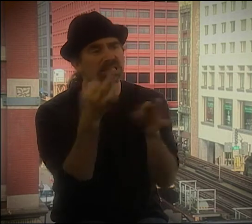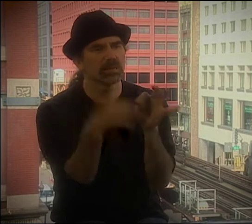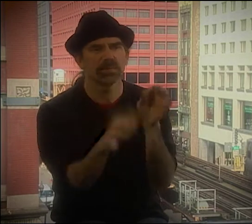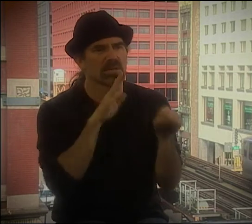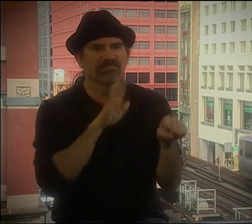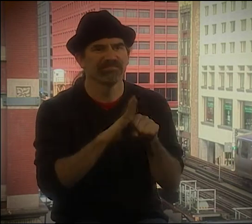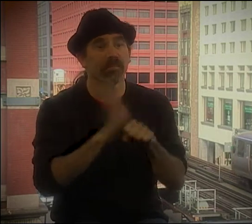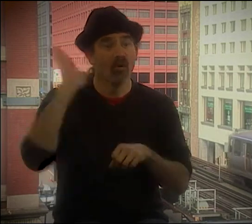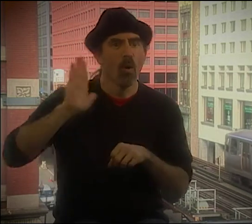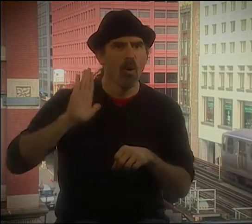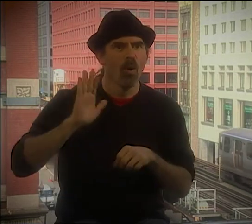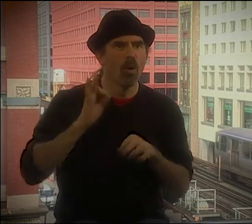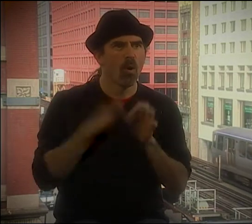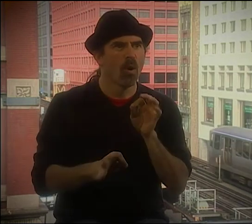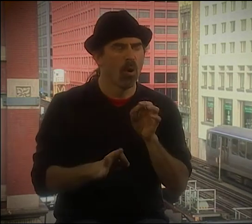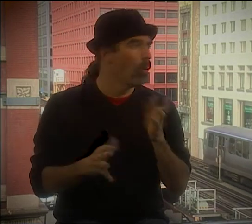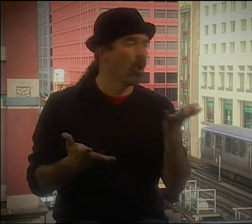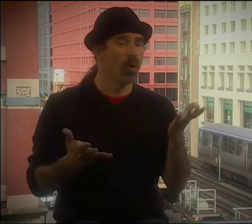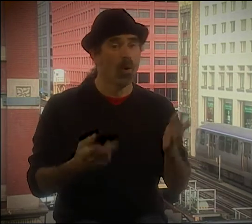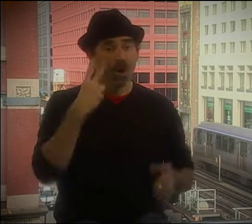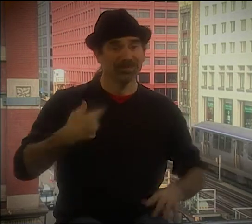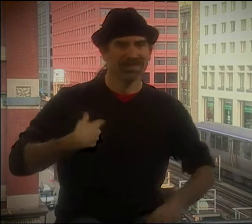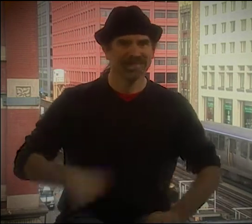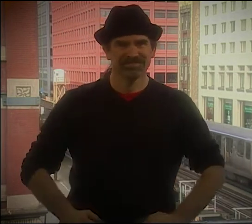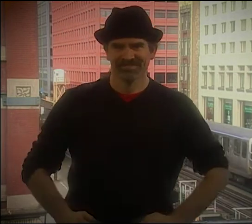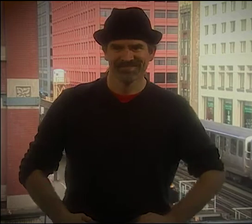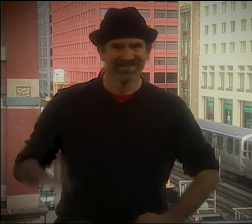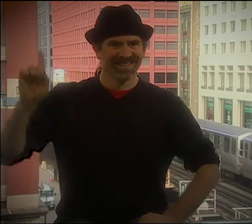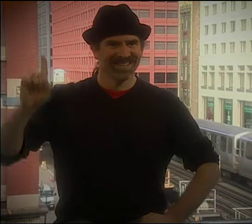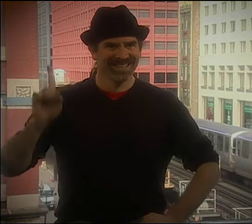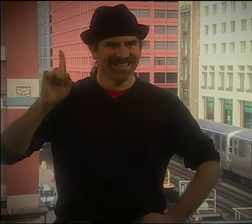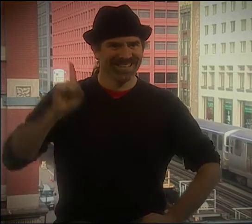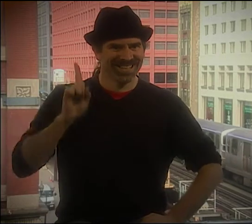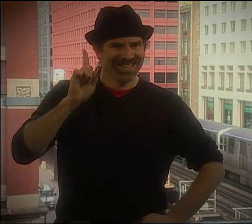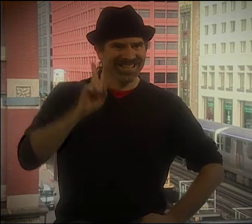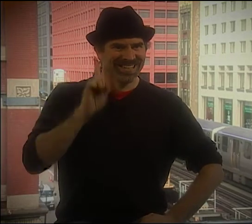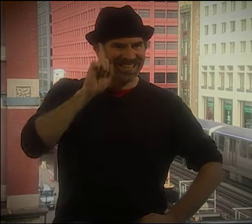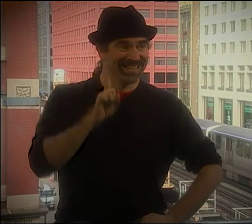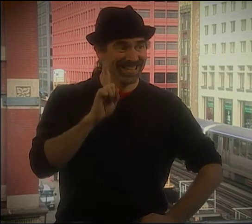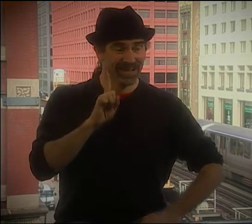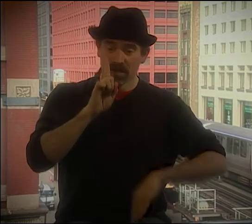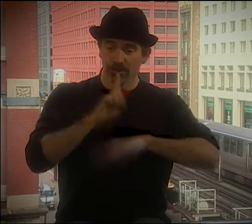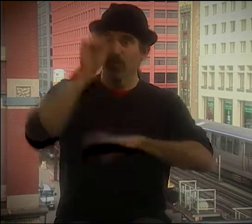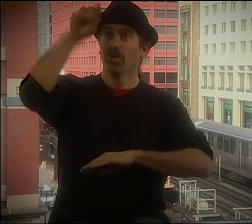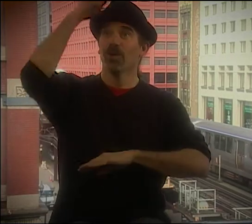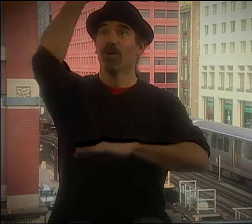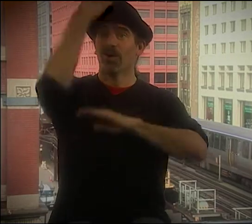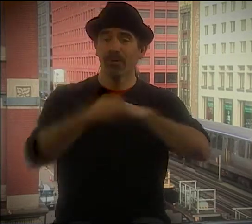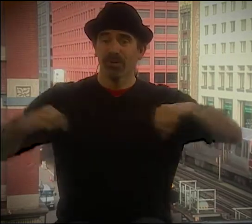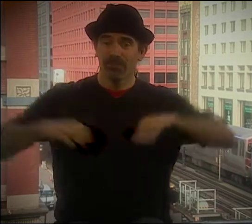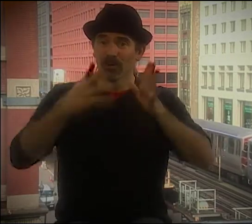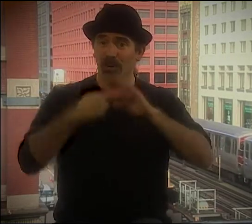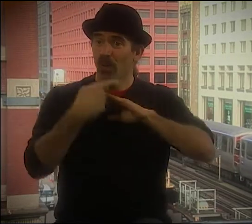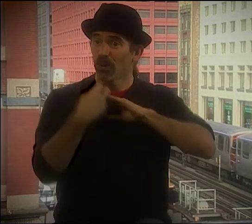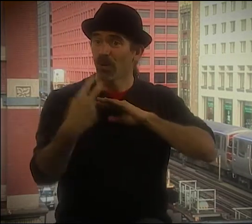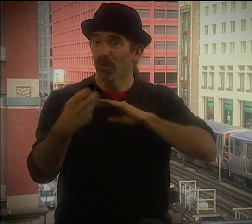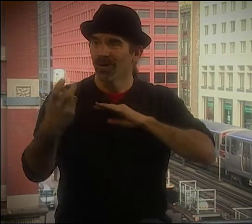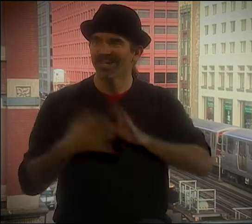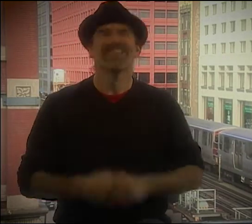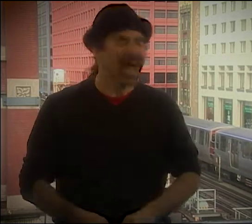IN ENGLISH. THEY'RE EXPECTING MORE. THEY'RE DEMANDING MORE COMPLEXITY. YOU KNOW, BEFORE THINGS WERE JUST SIMPLE, AND THAT WAS FINE.